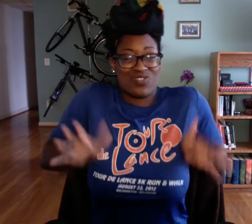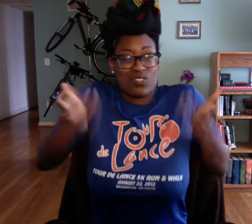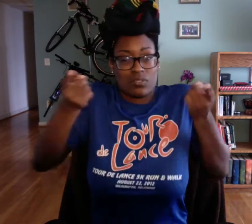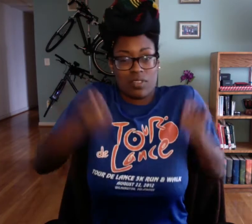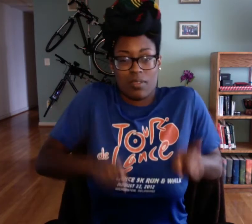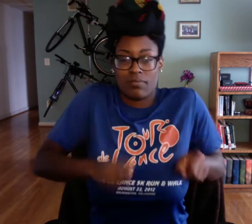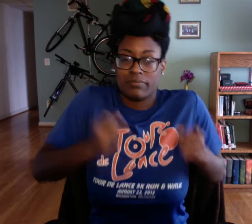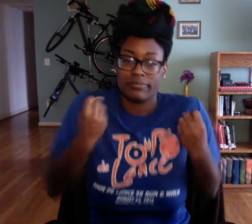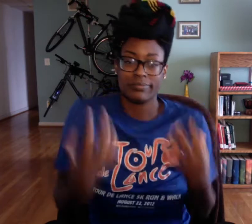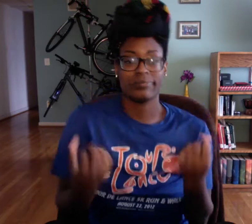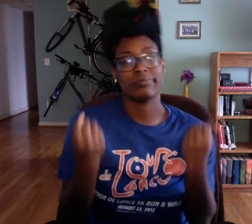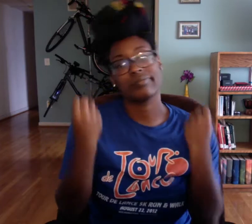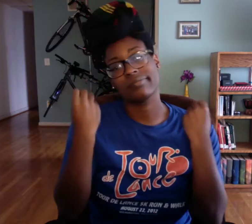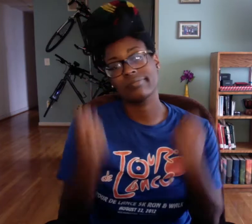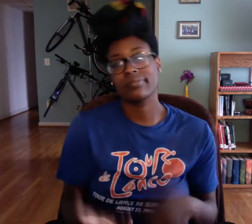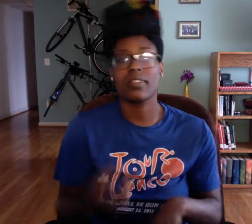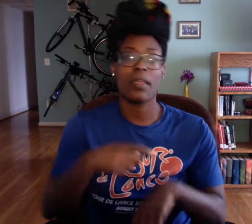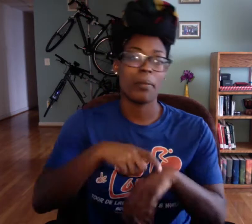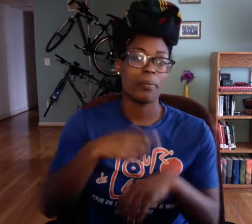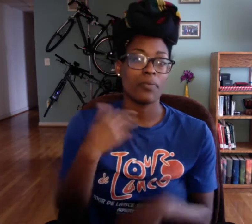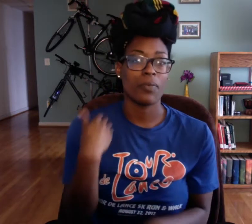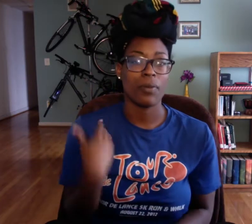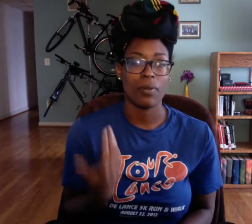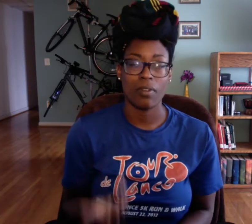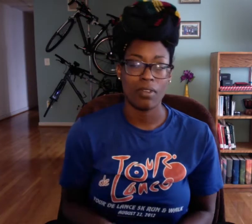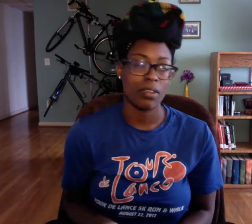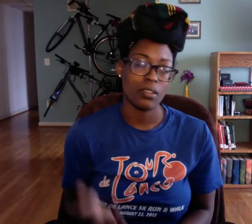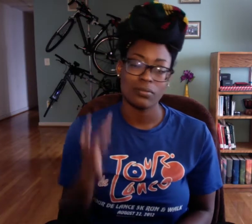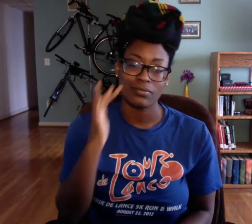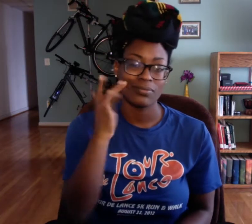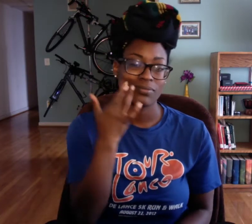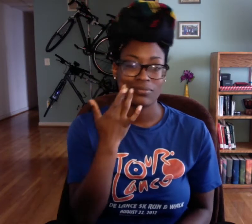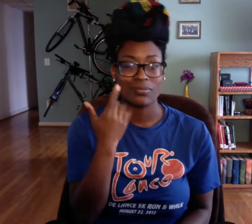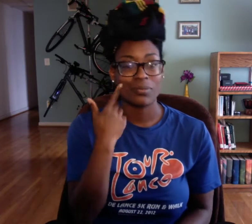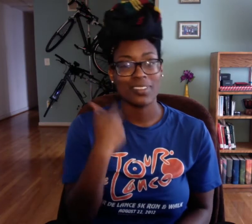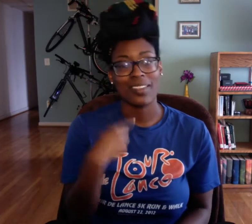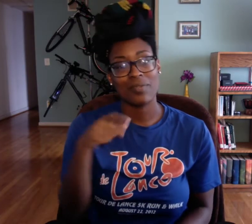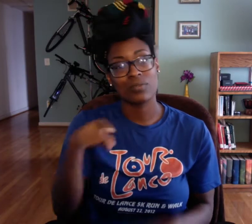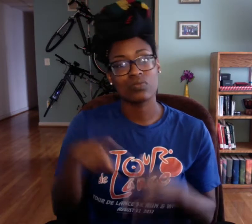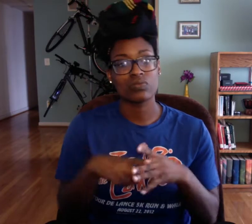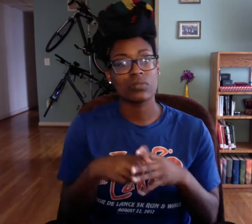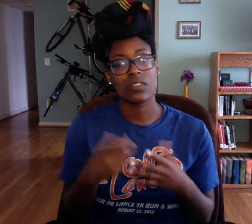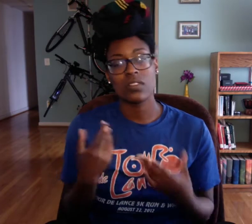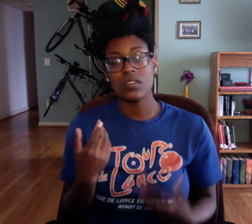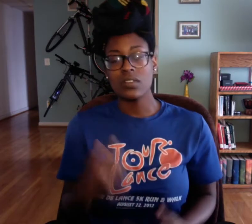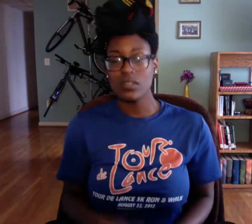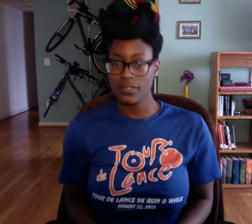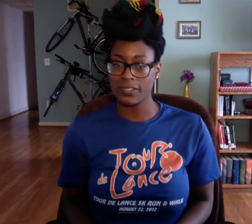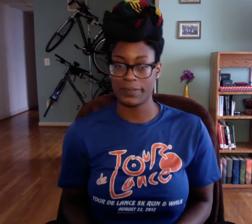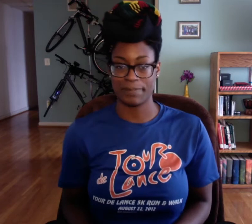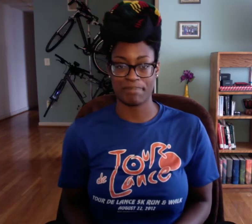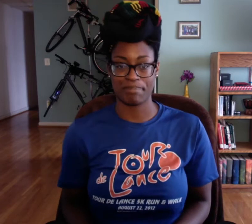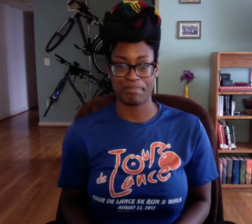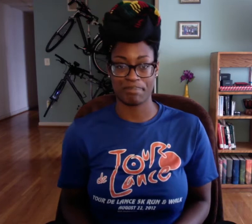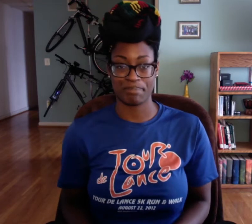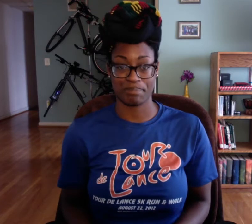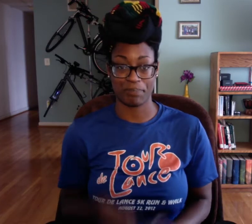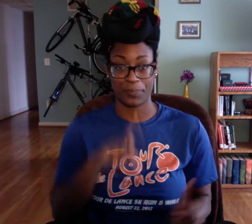It's happened a few times already so I know [sigh] it's kind've annoying but I know that I'll have to start again.